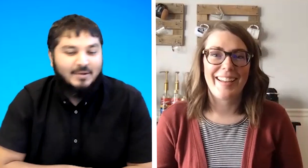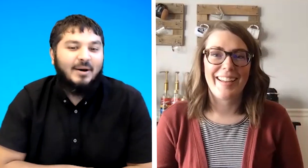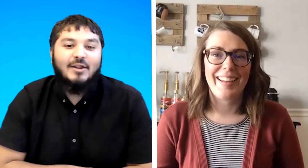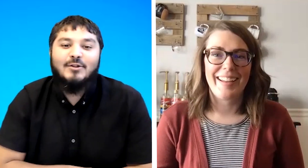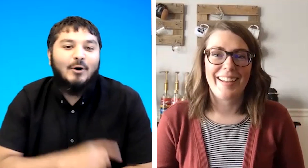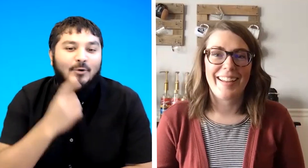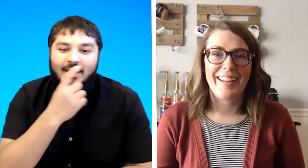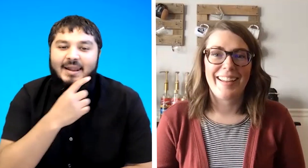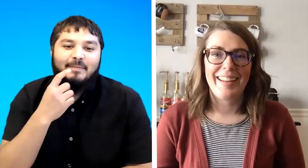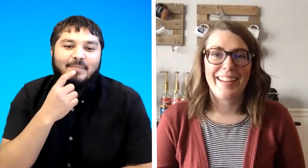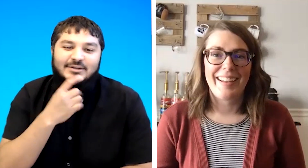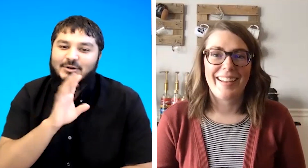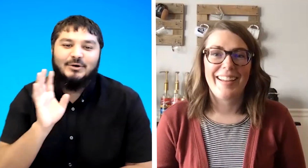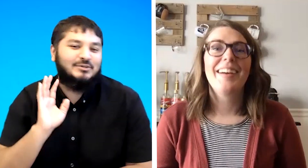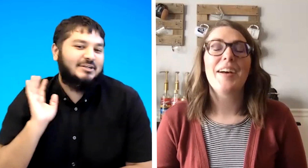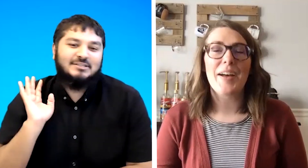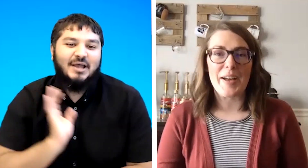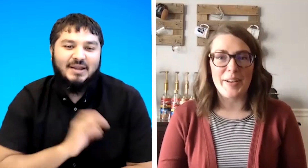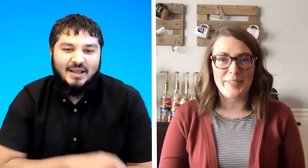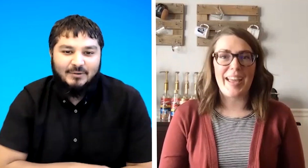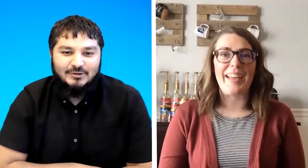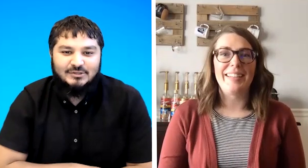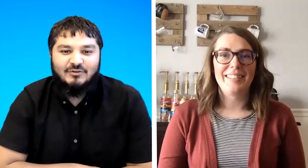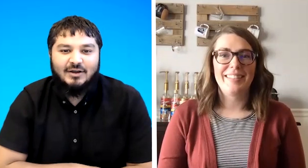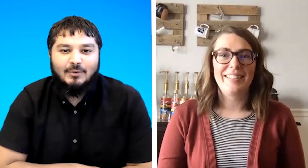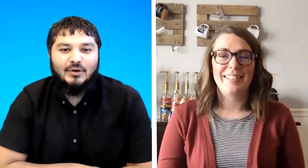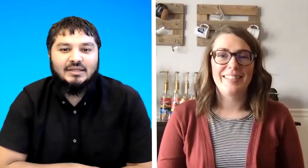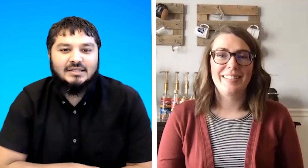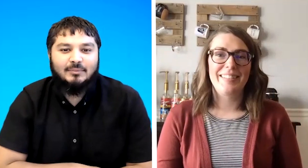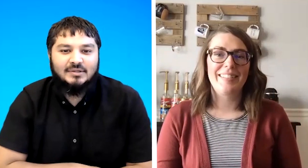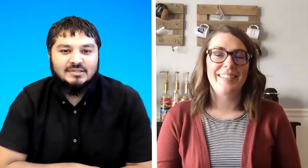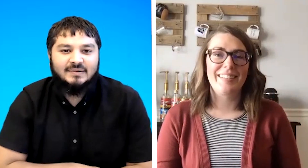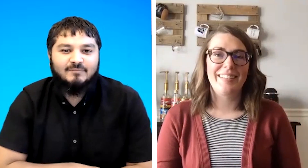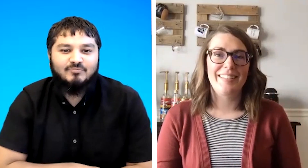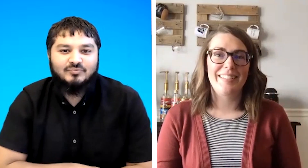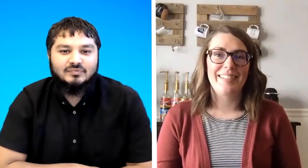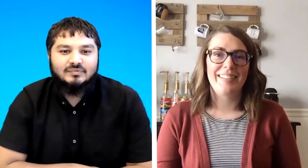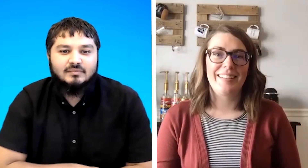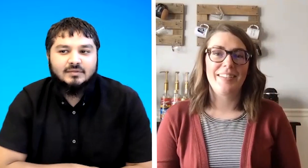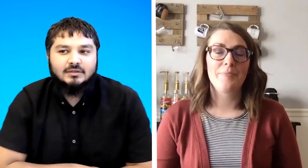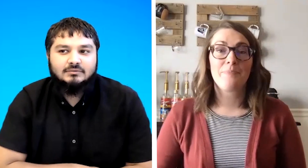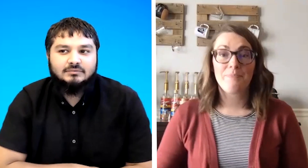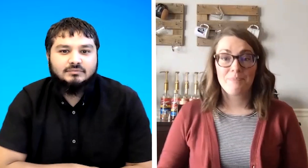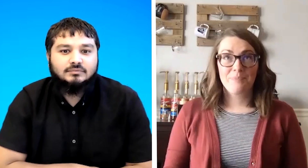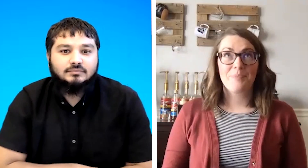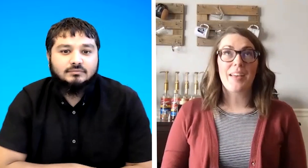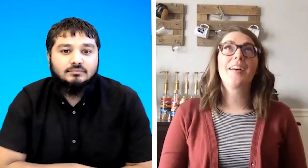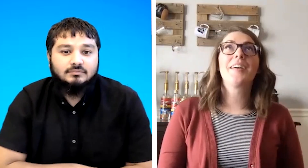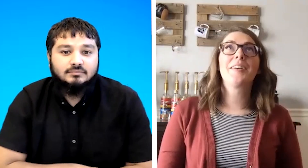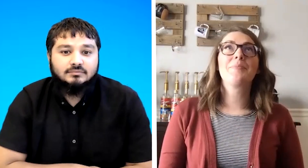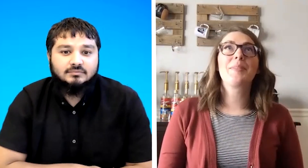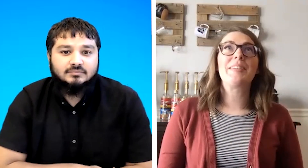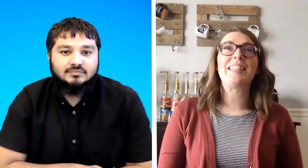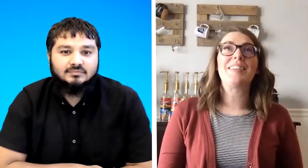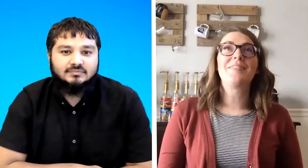but no lip pattern or just silence okay let's see if i can work it out please um let me see